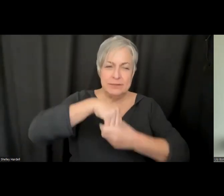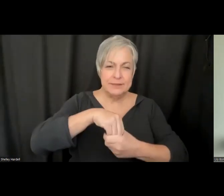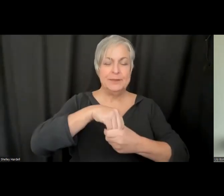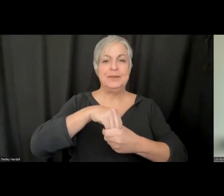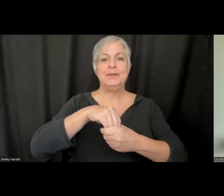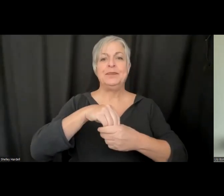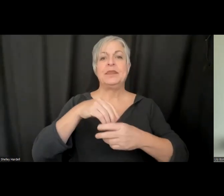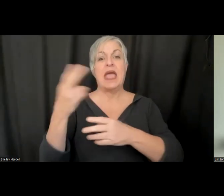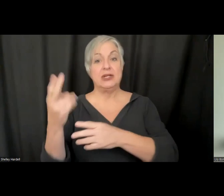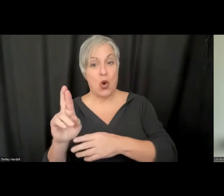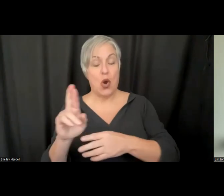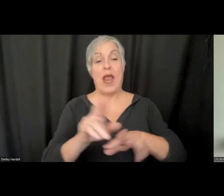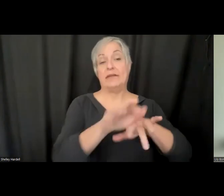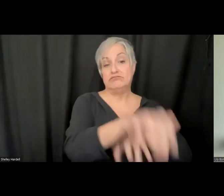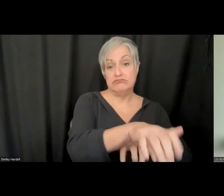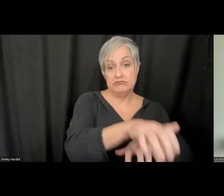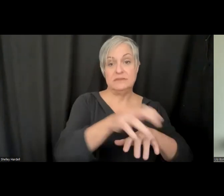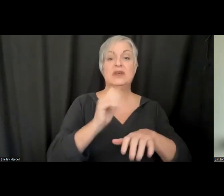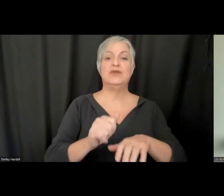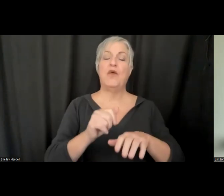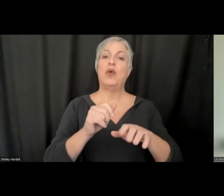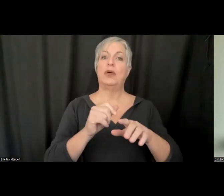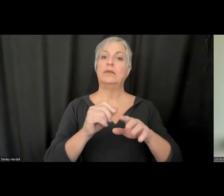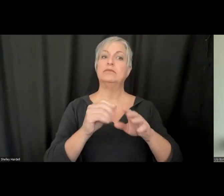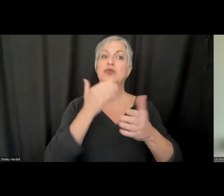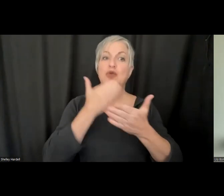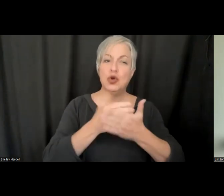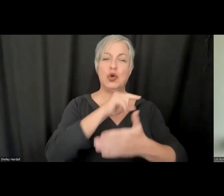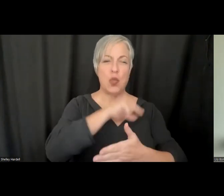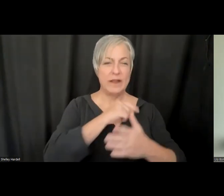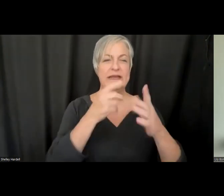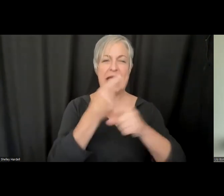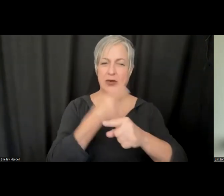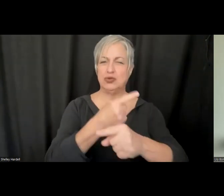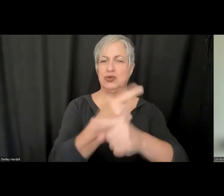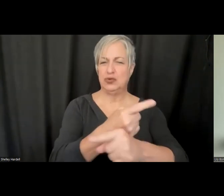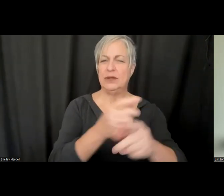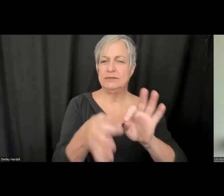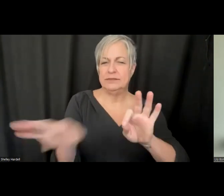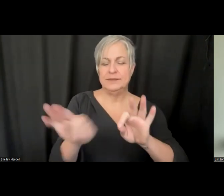to create a high-quality accurate output. I will talk mostly about that process but all the same concepts apply when